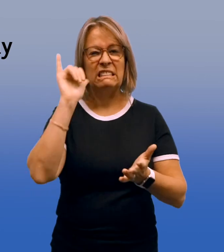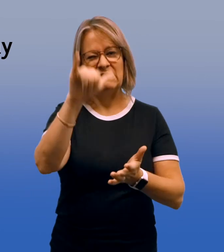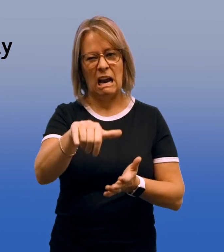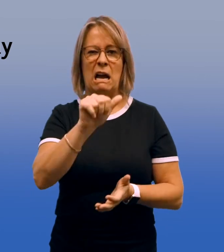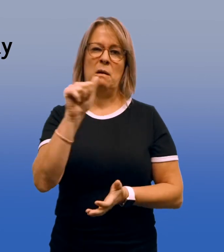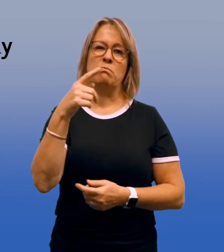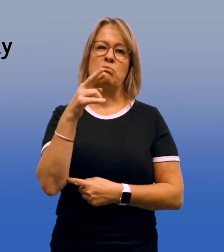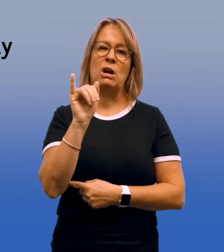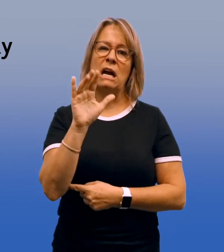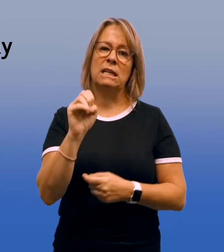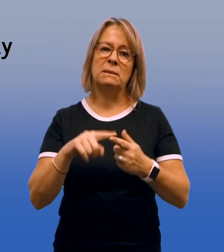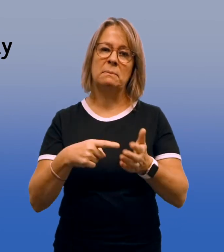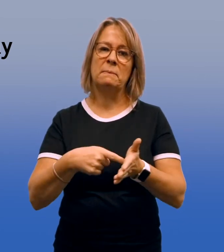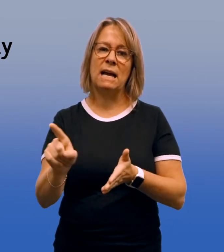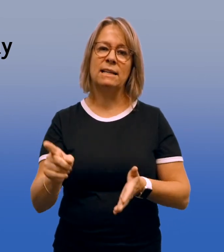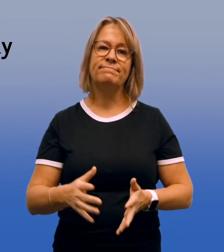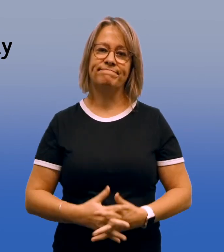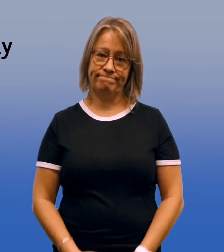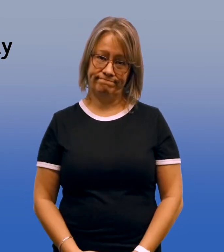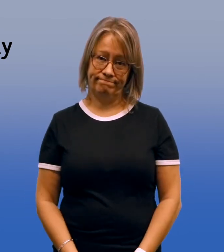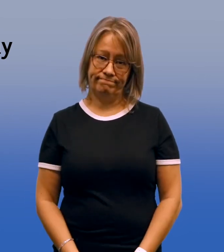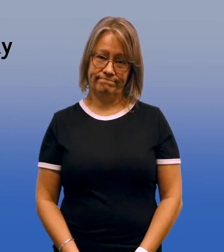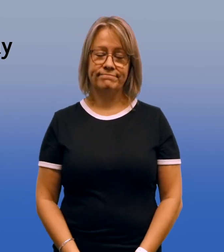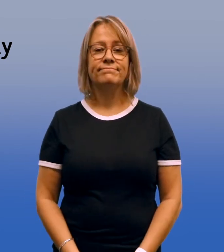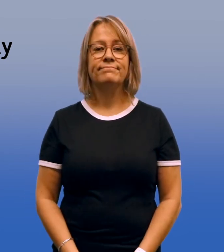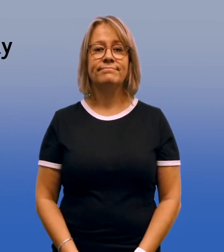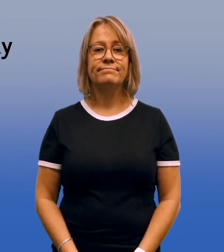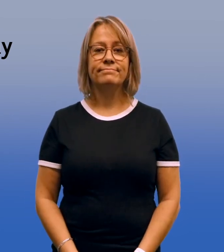This is an example of a price to pay.